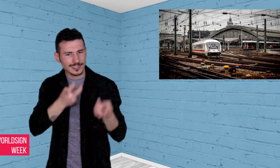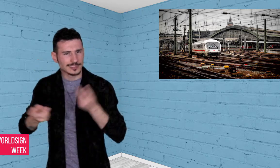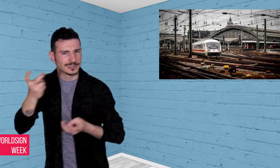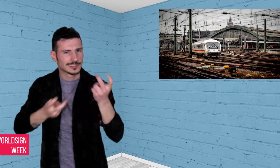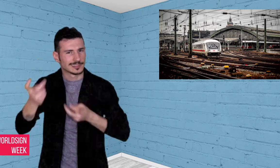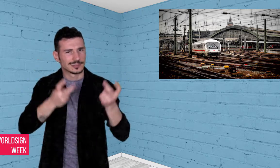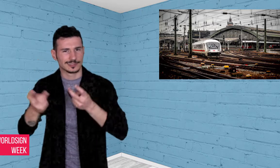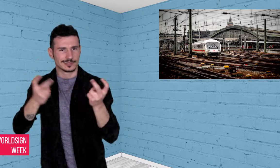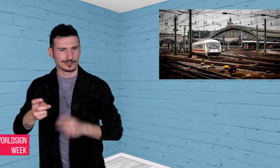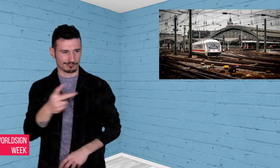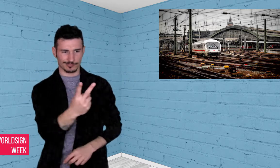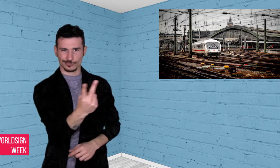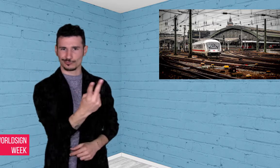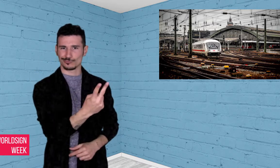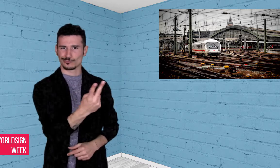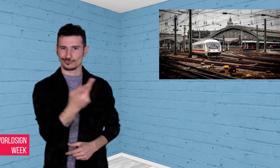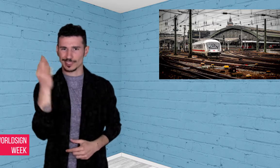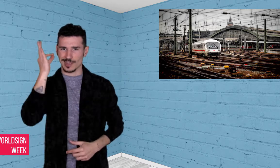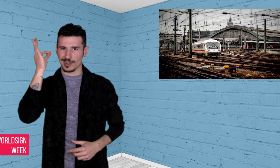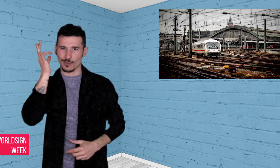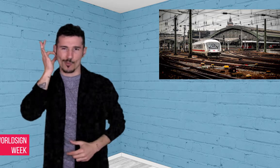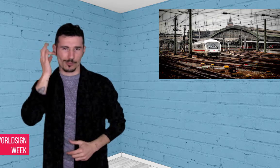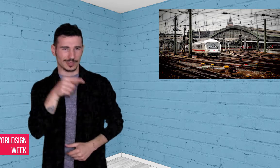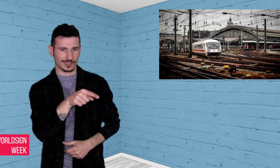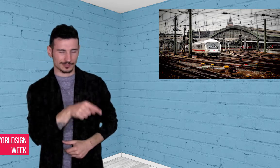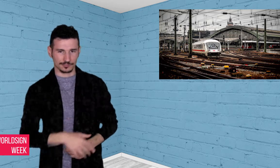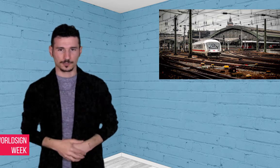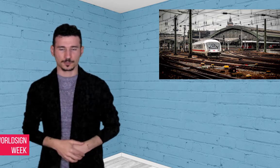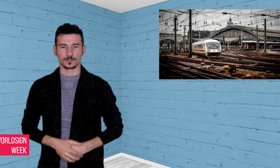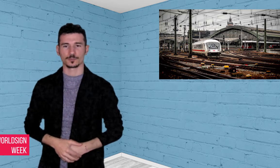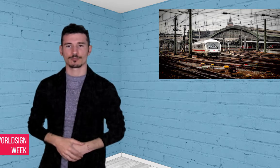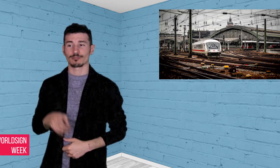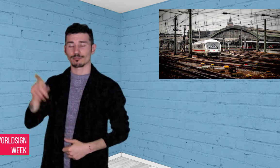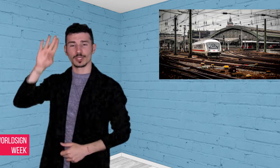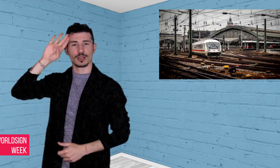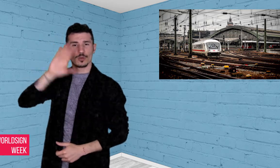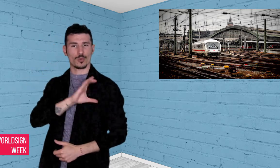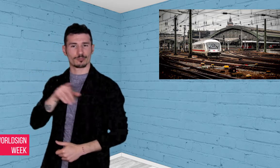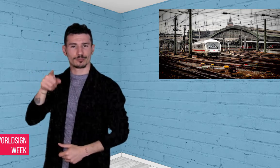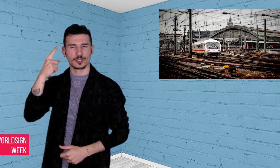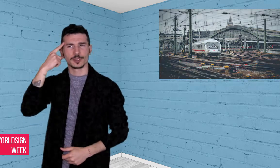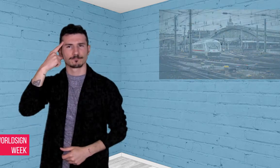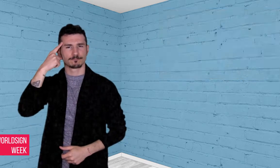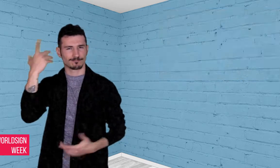The Deaf girl told them she couldn’t hear and uses sign language. Both women shouted at her and one of them pushed